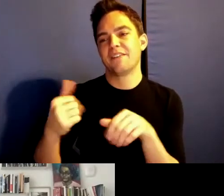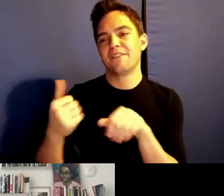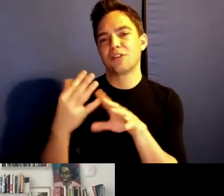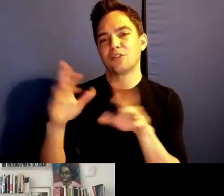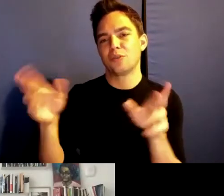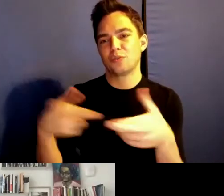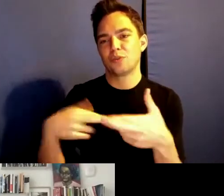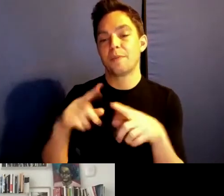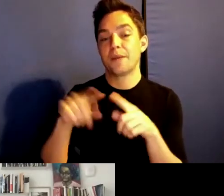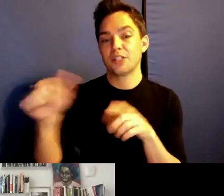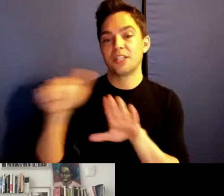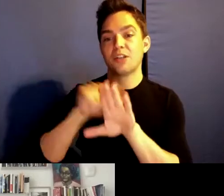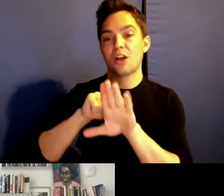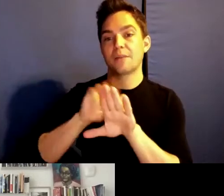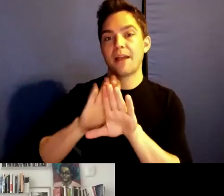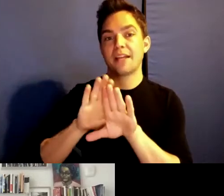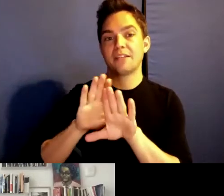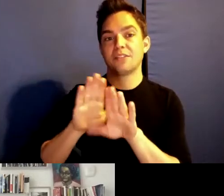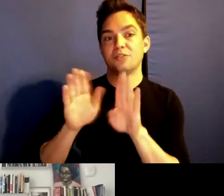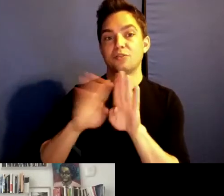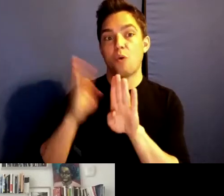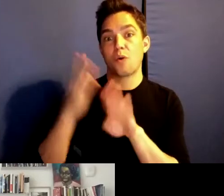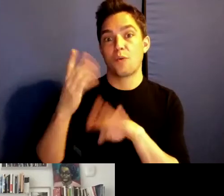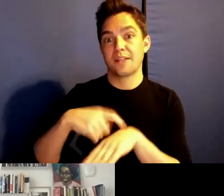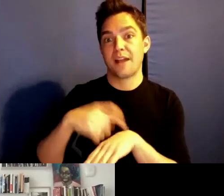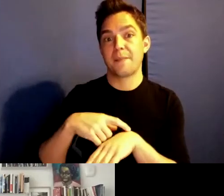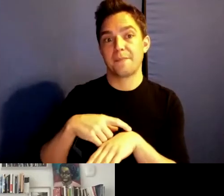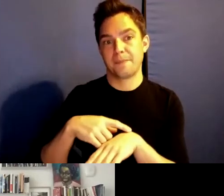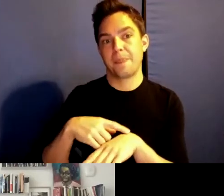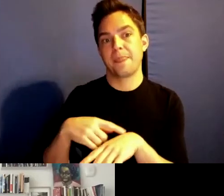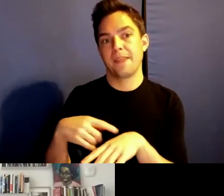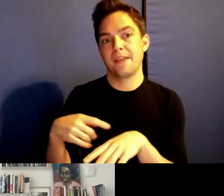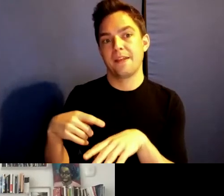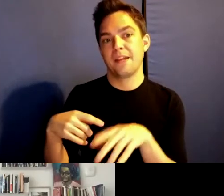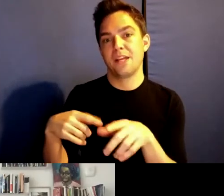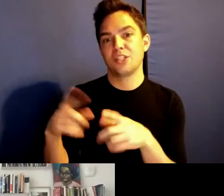and she came into my apartment and gave me gifts.